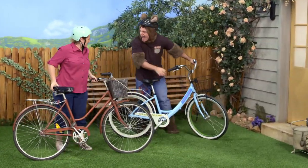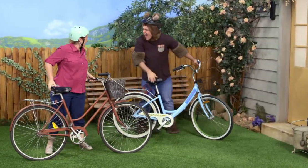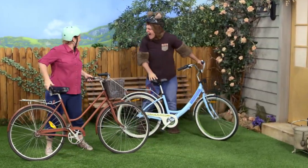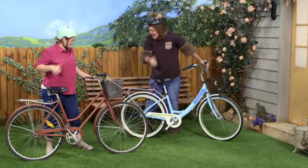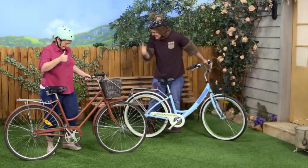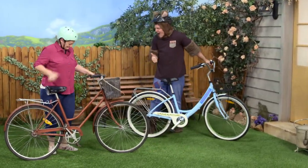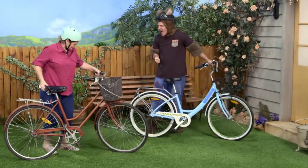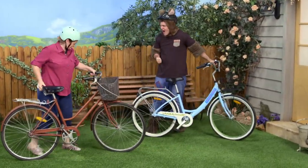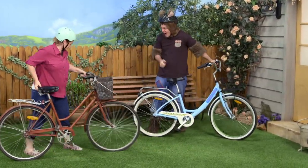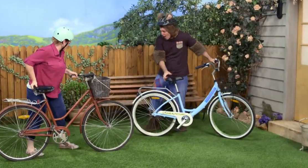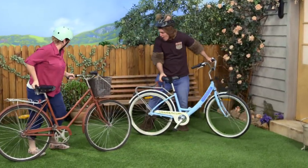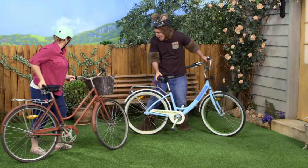Oh, this is great, Sally!